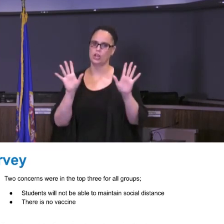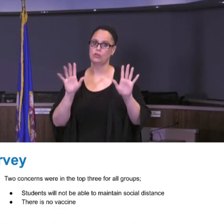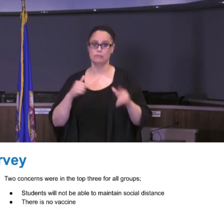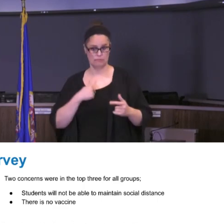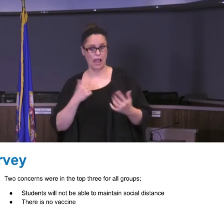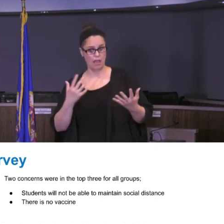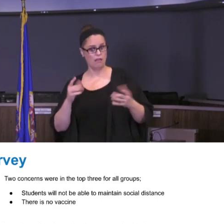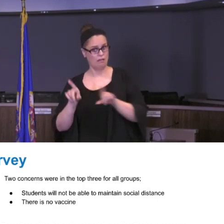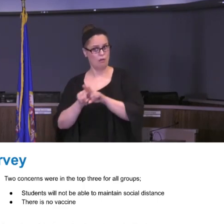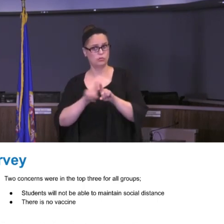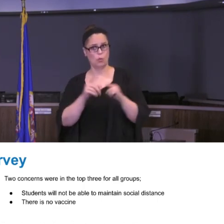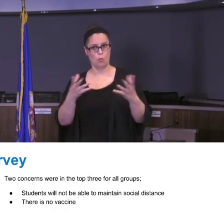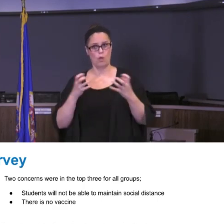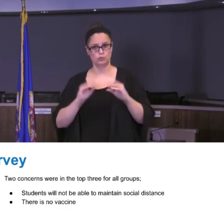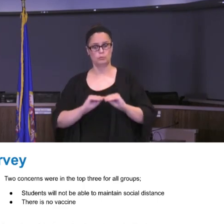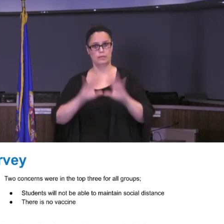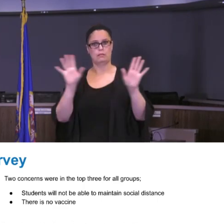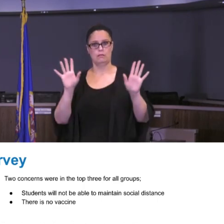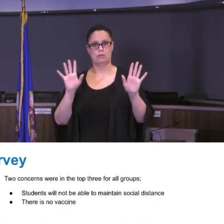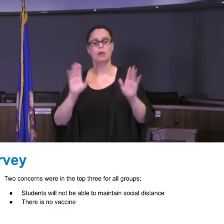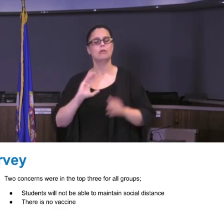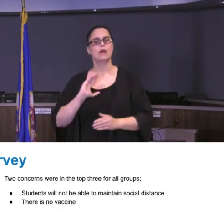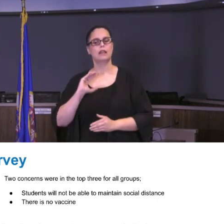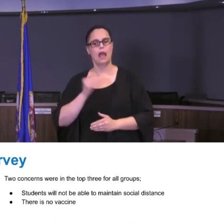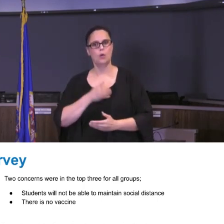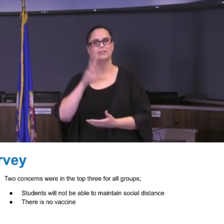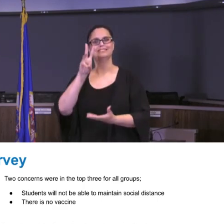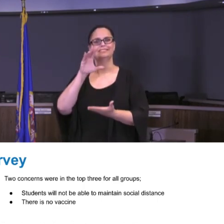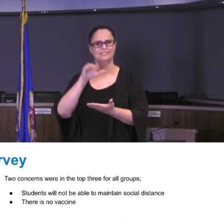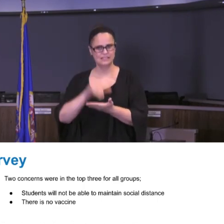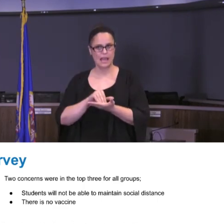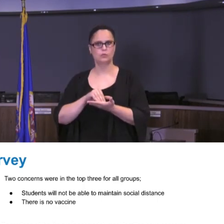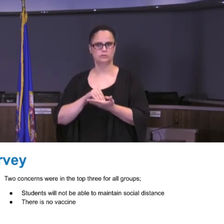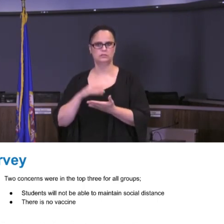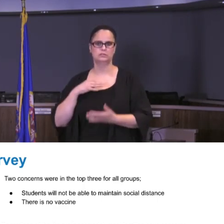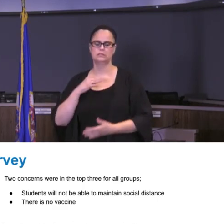that that I think that our 6,000 staff are incredible and